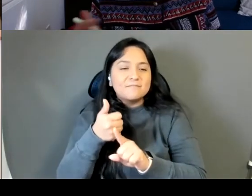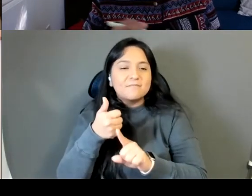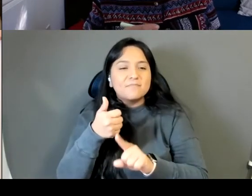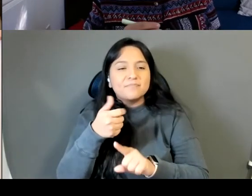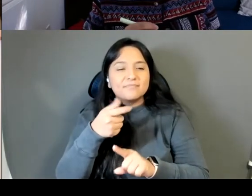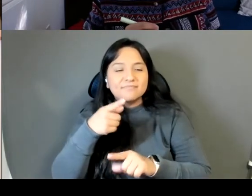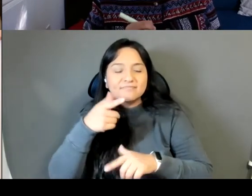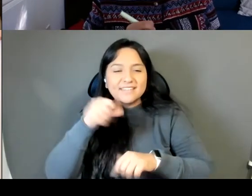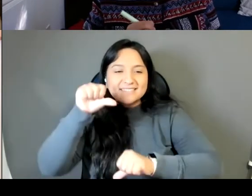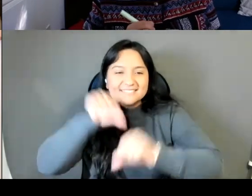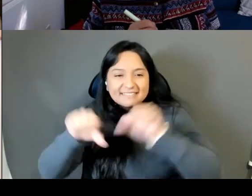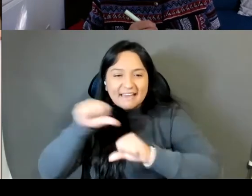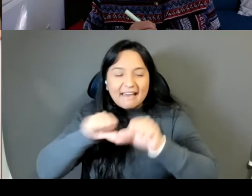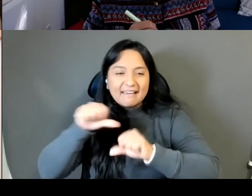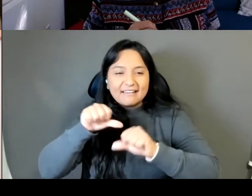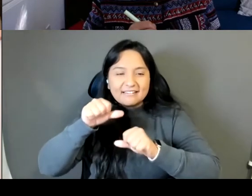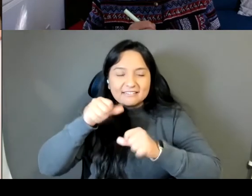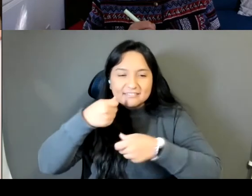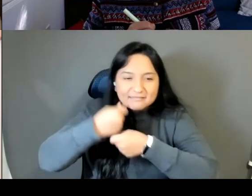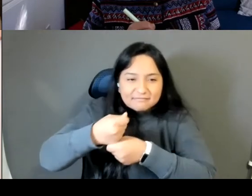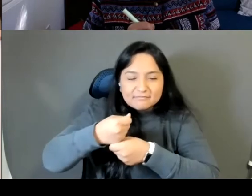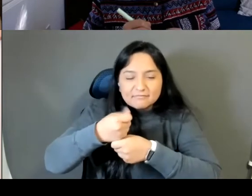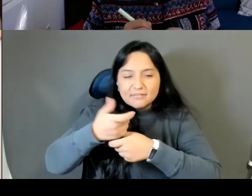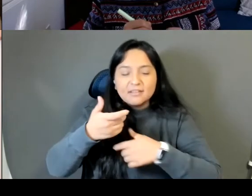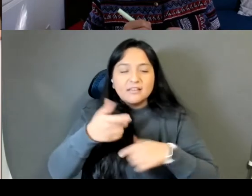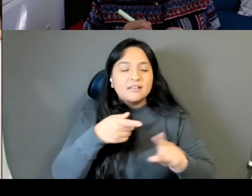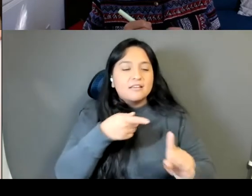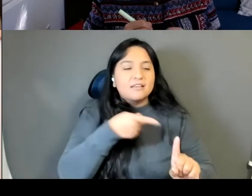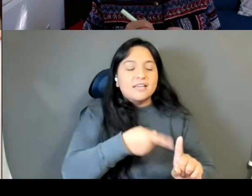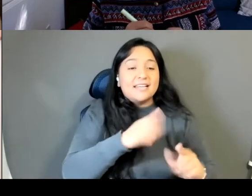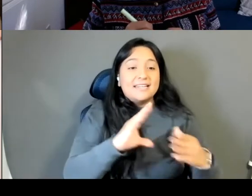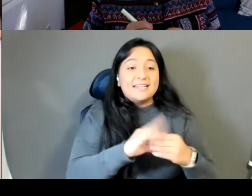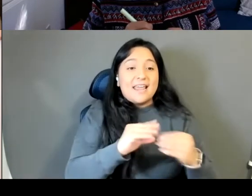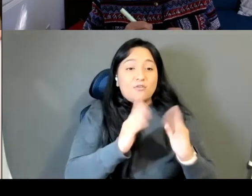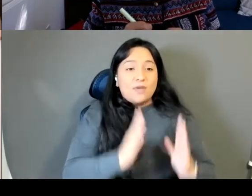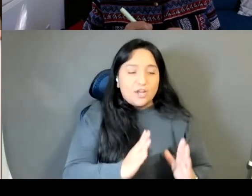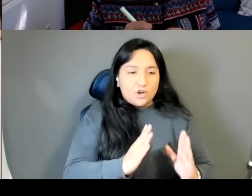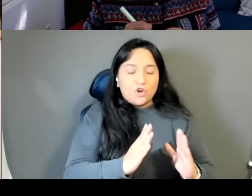over the earth, and the narrator is escaping the Stone City and returning to an environmentally